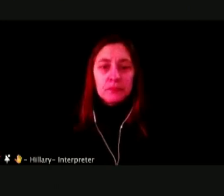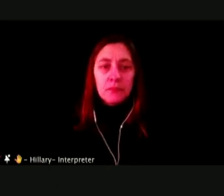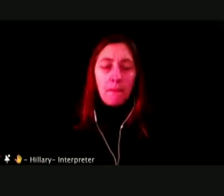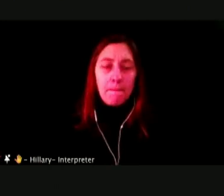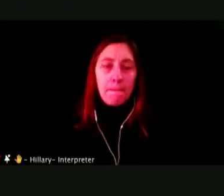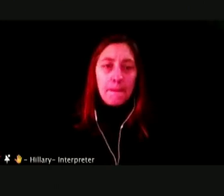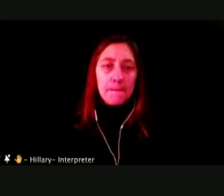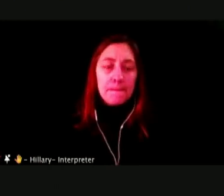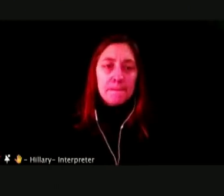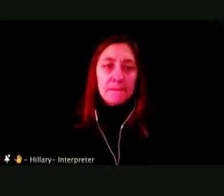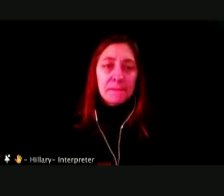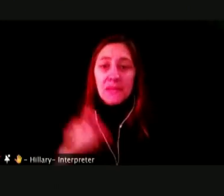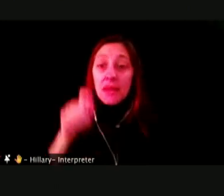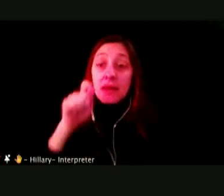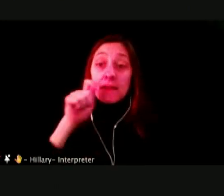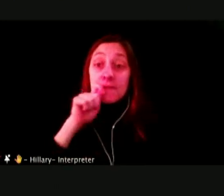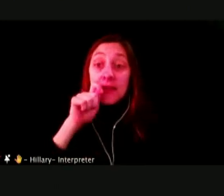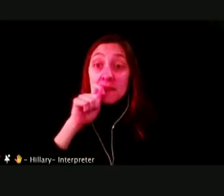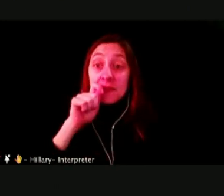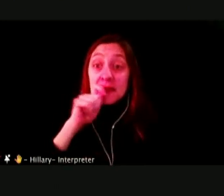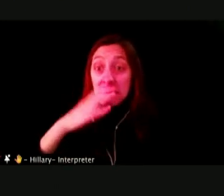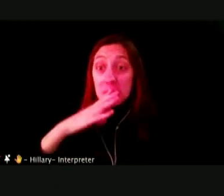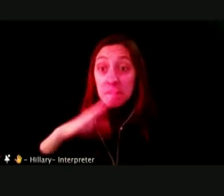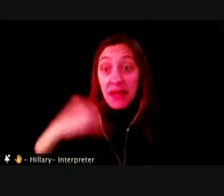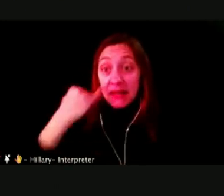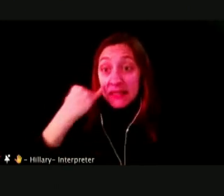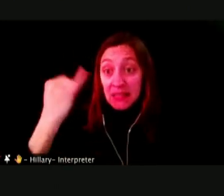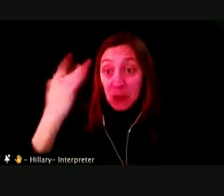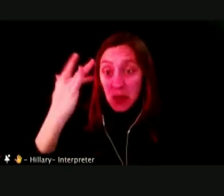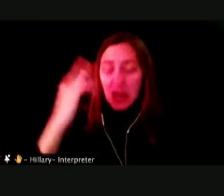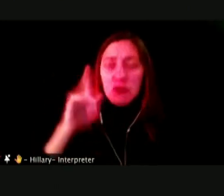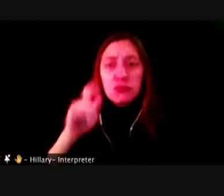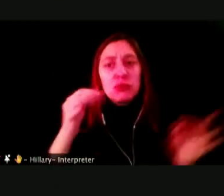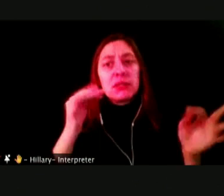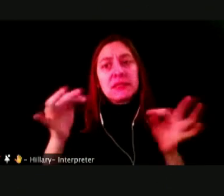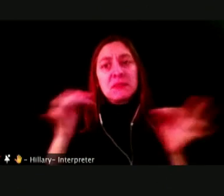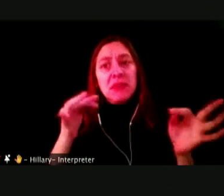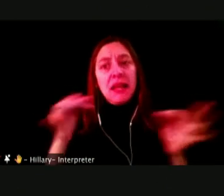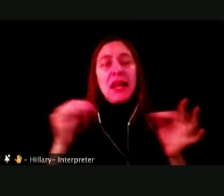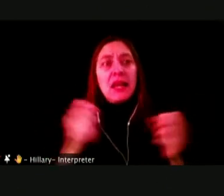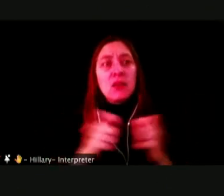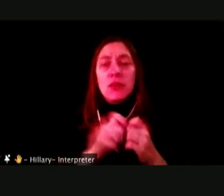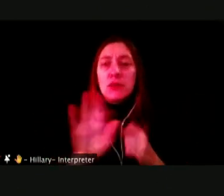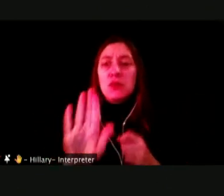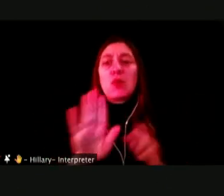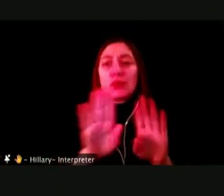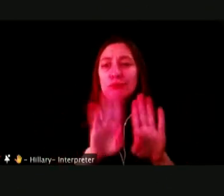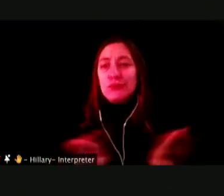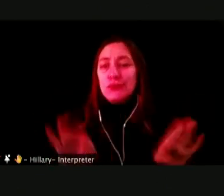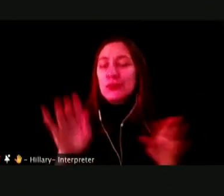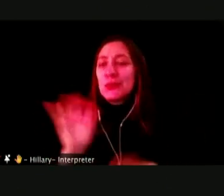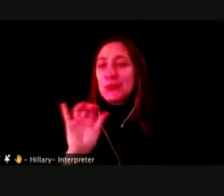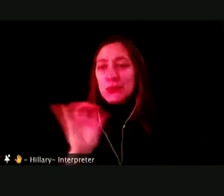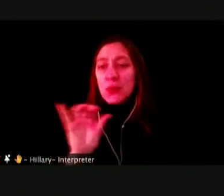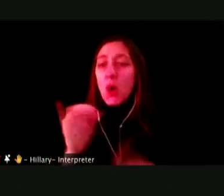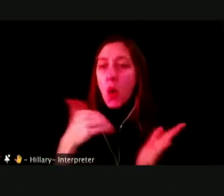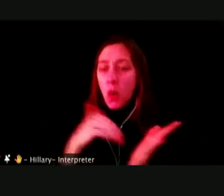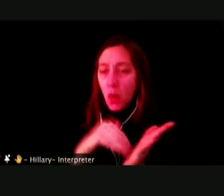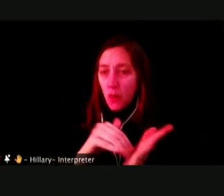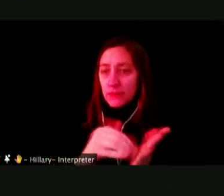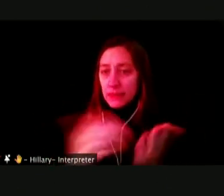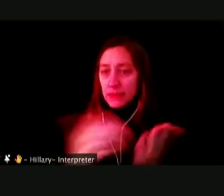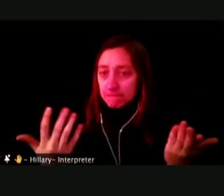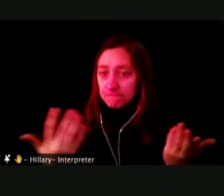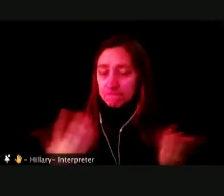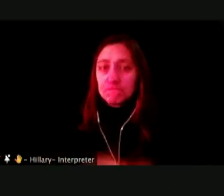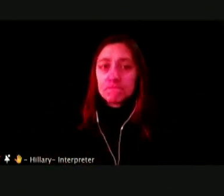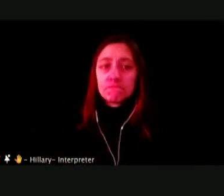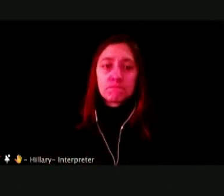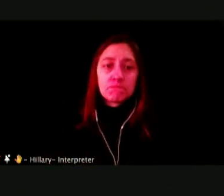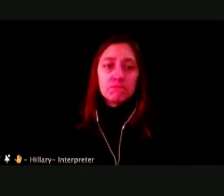SO WHY VAPING IS A BAD IDEA AND YOU SHOULD TELL YOUR KIDS THIS FACT?